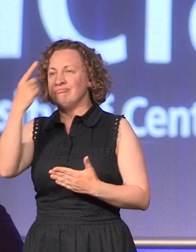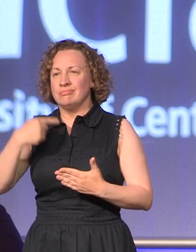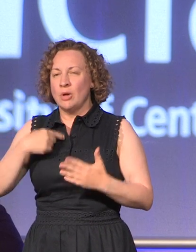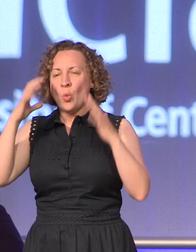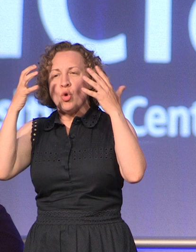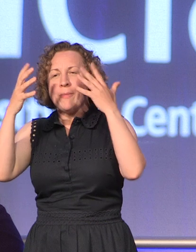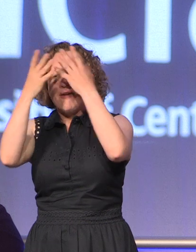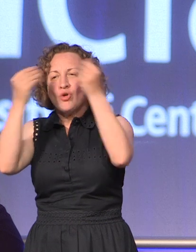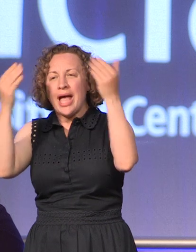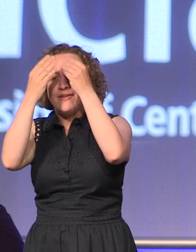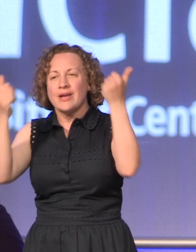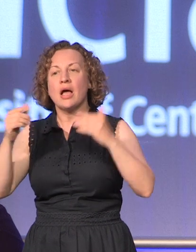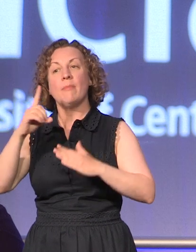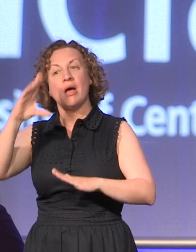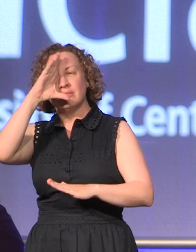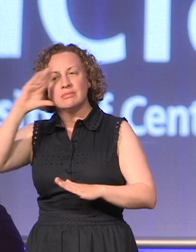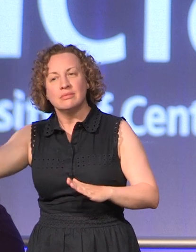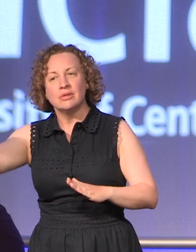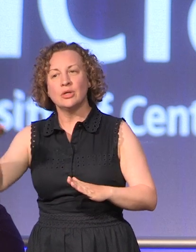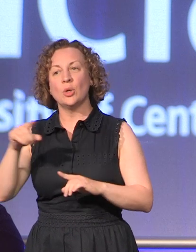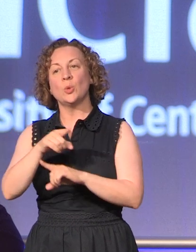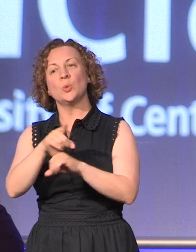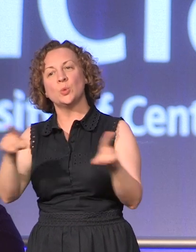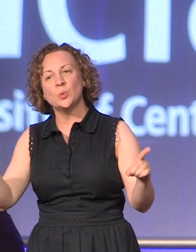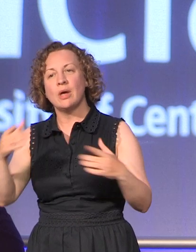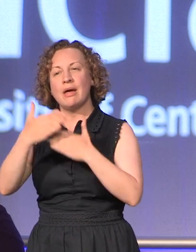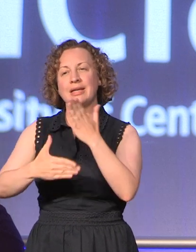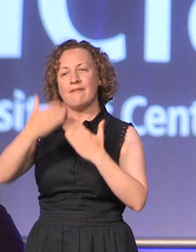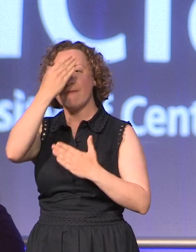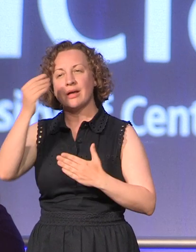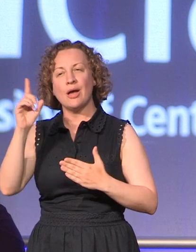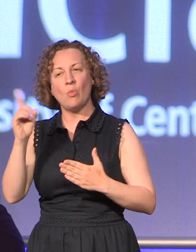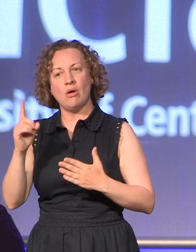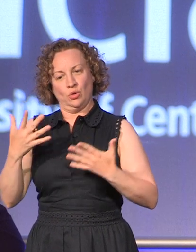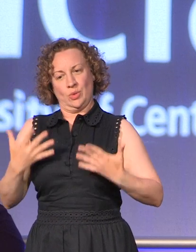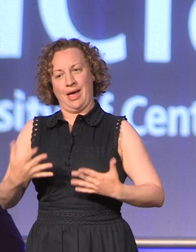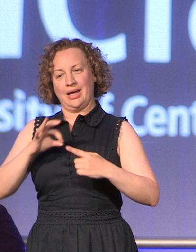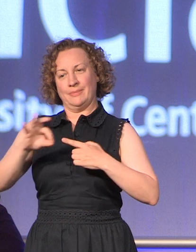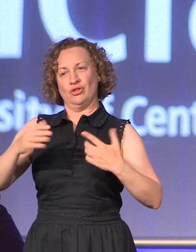assured one thing you will never forget is this very special day. It's special